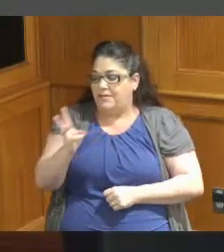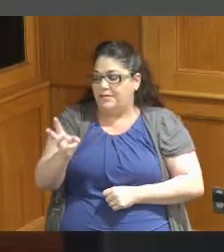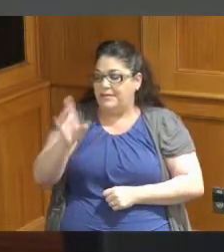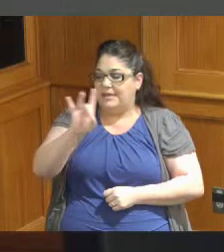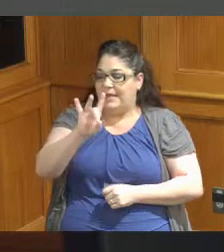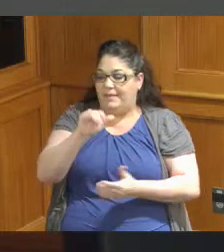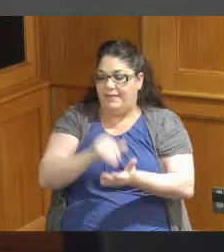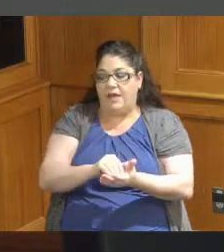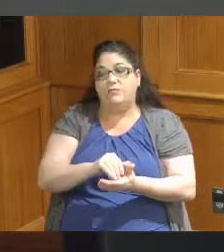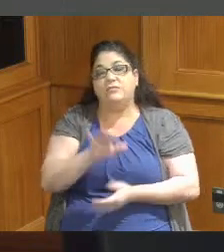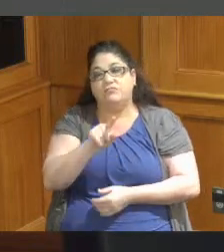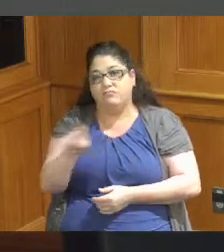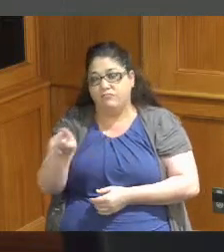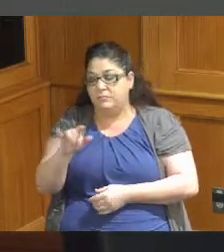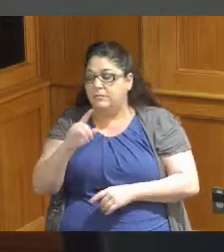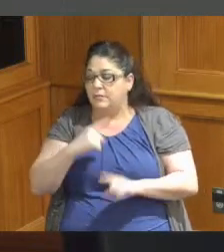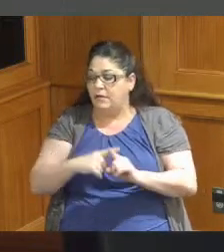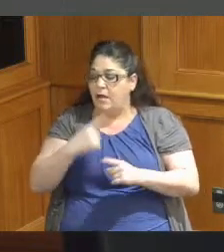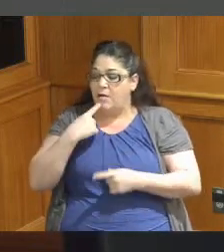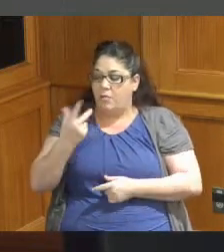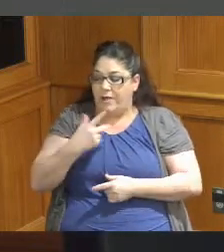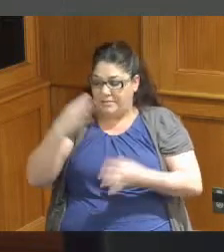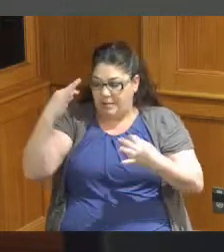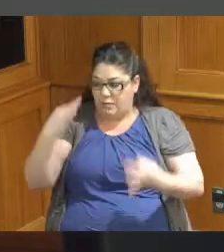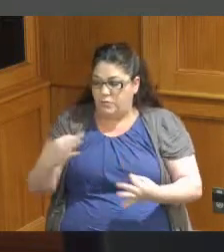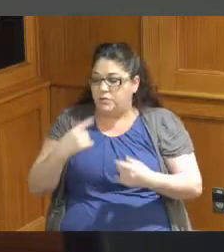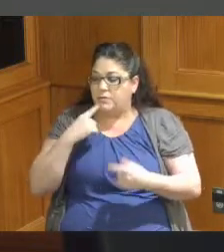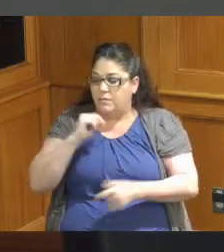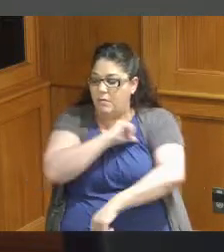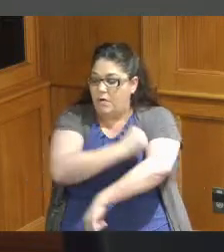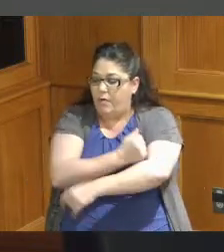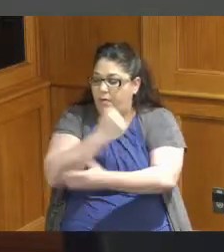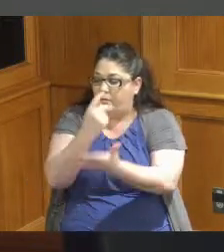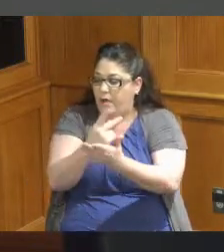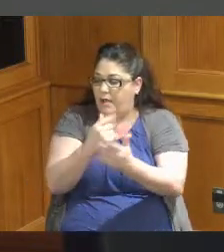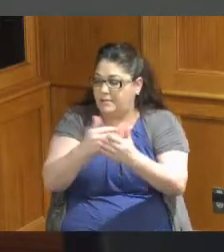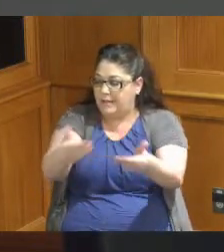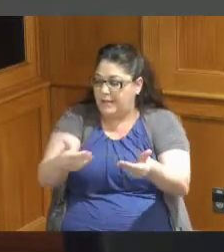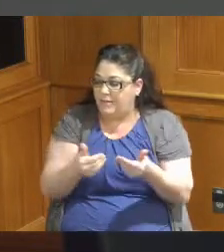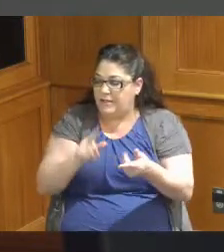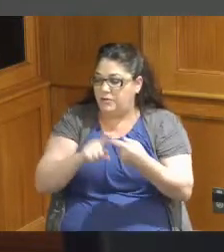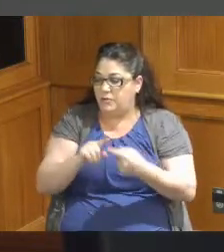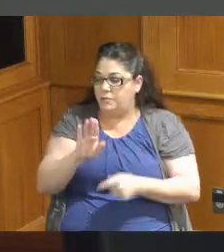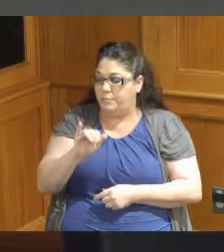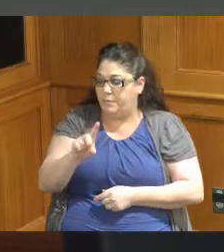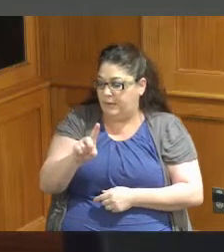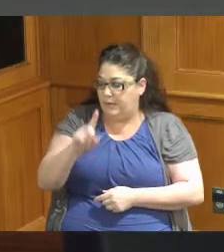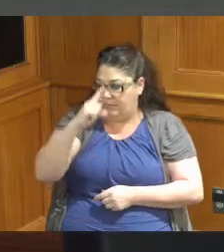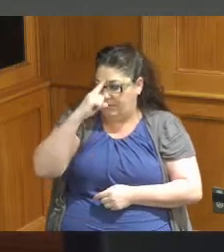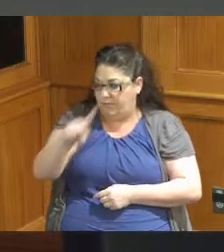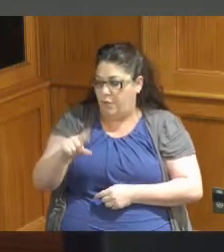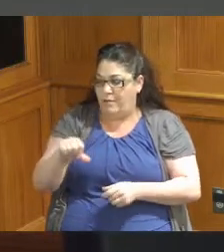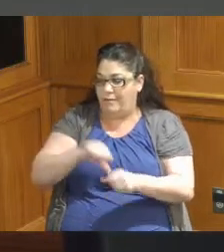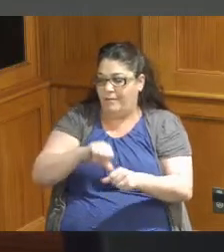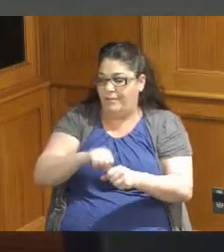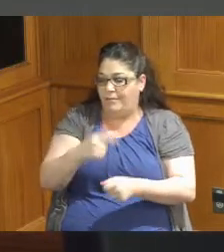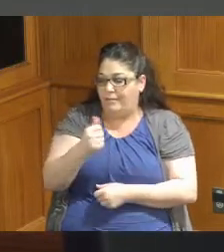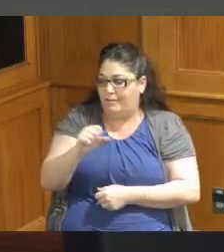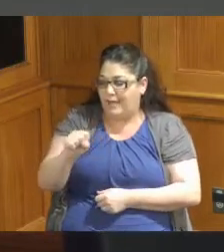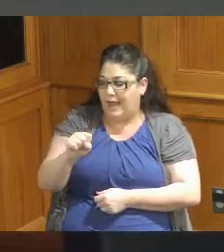there is a resolution authorizing the an invitation to bid for gasoline and Fuel Services